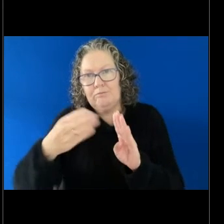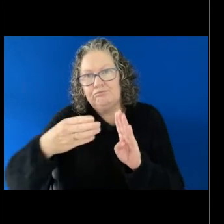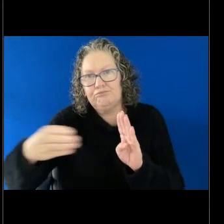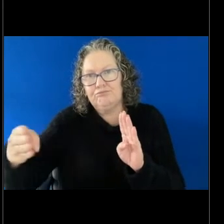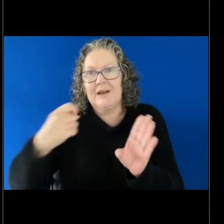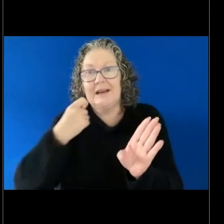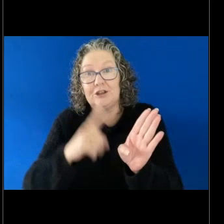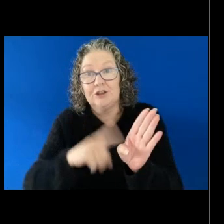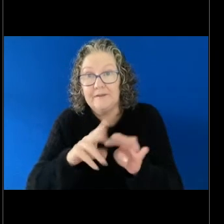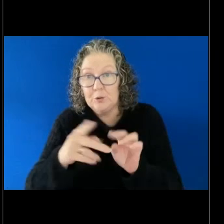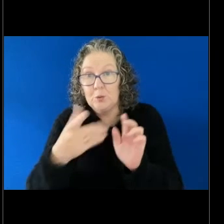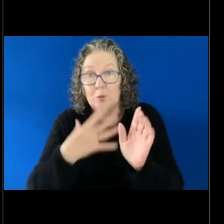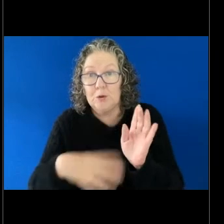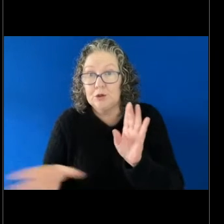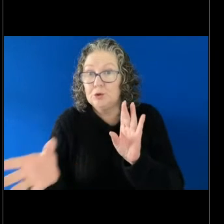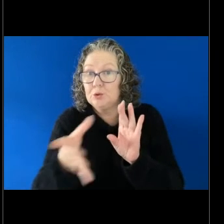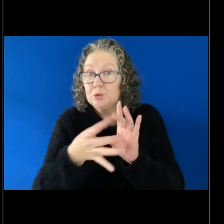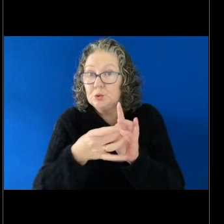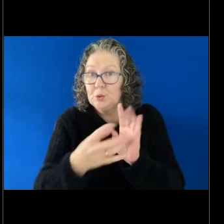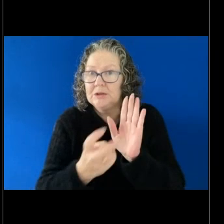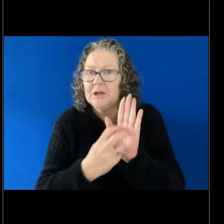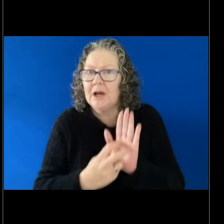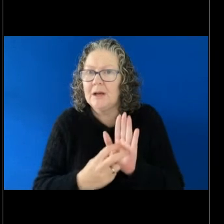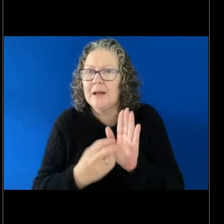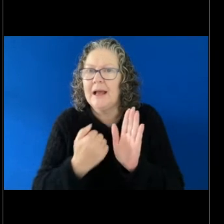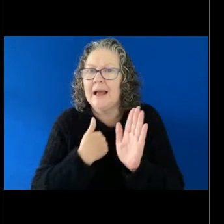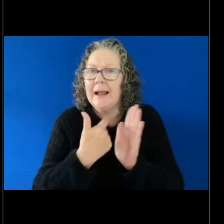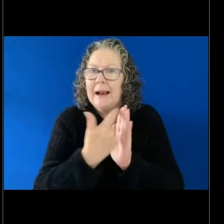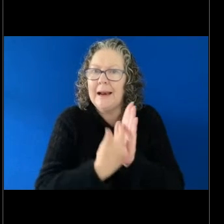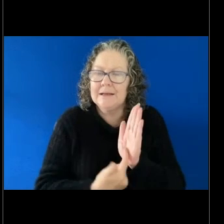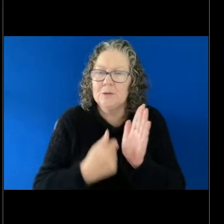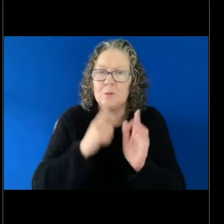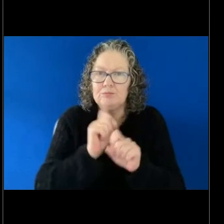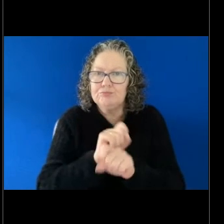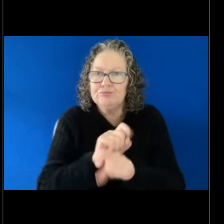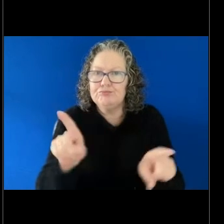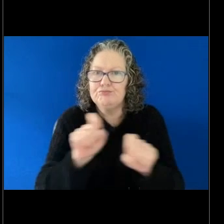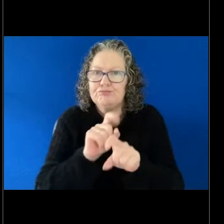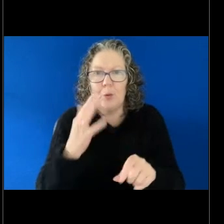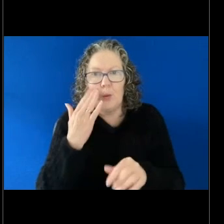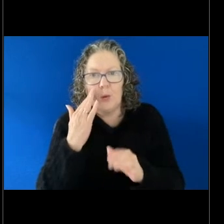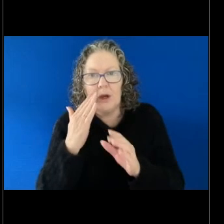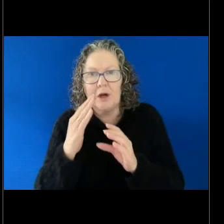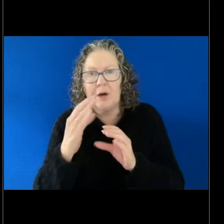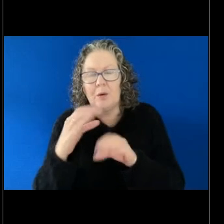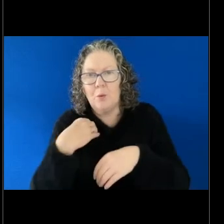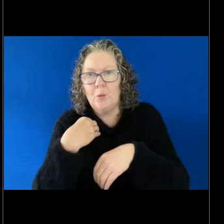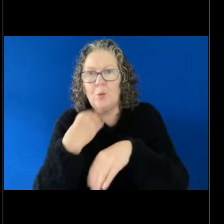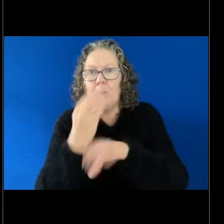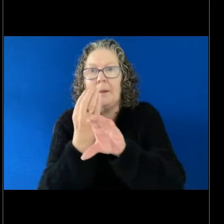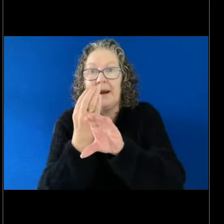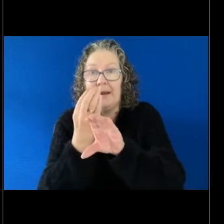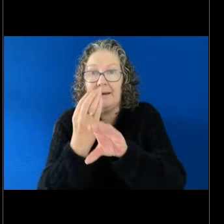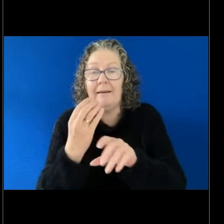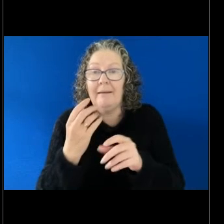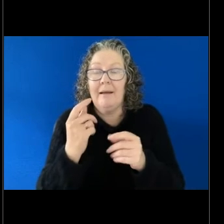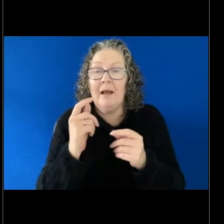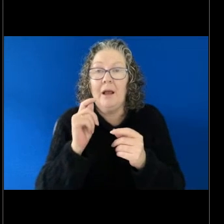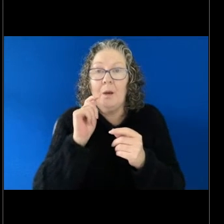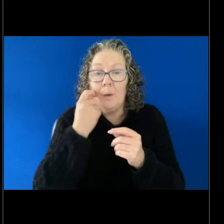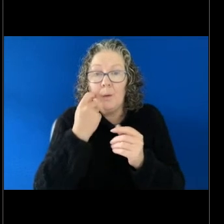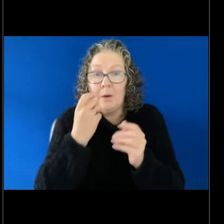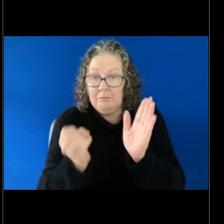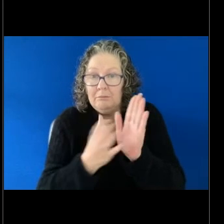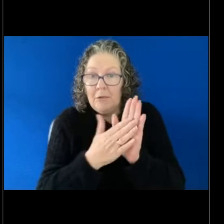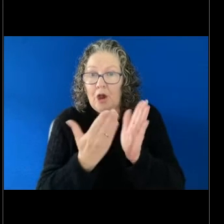up to our webinars please head to our website and it's on our community legal education page.